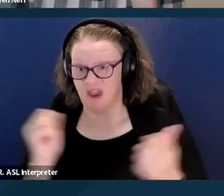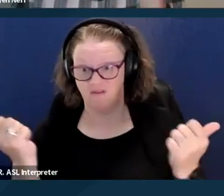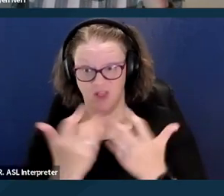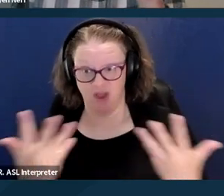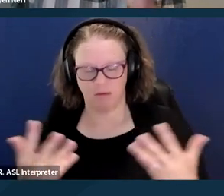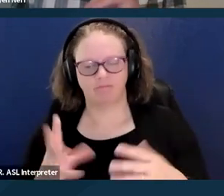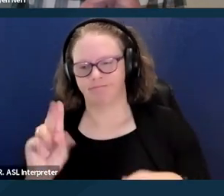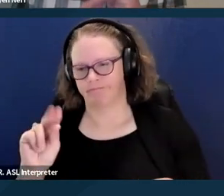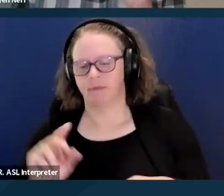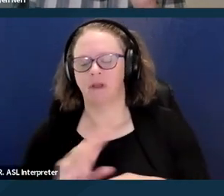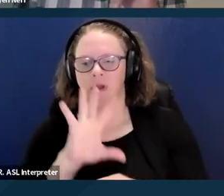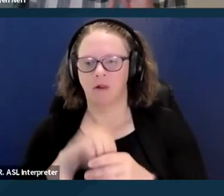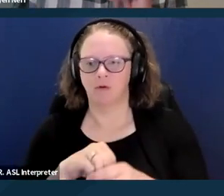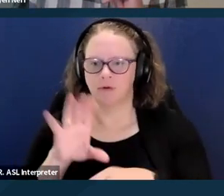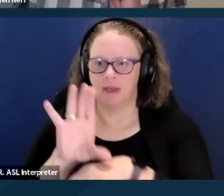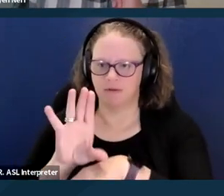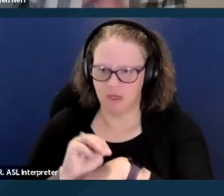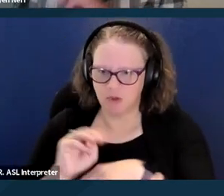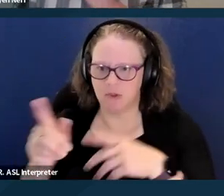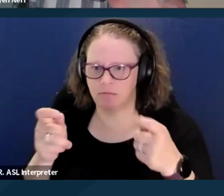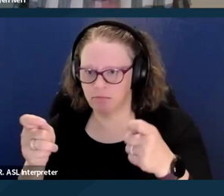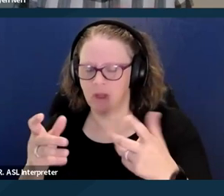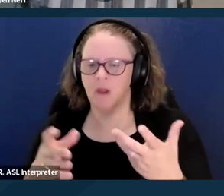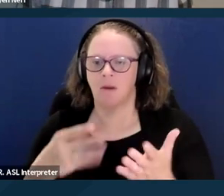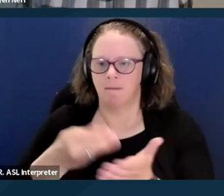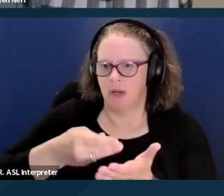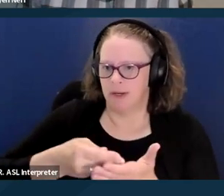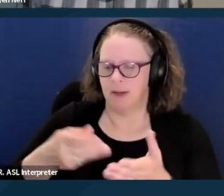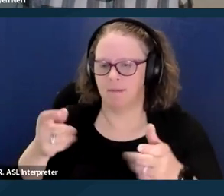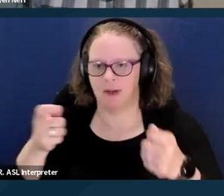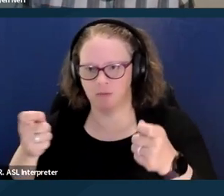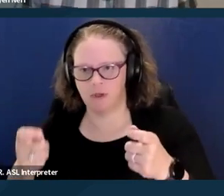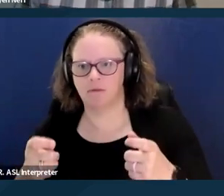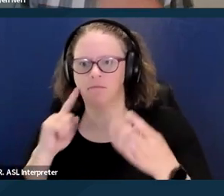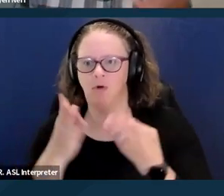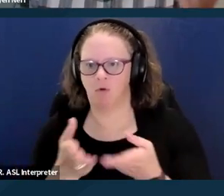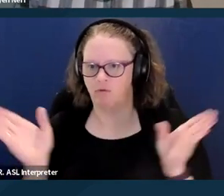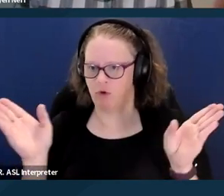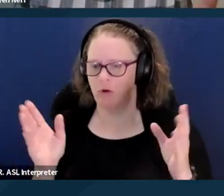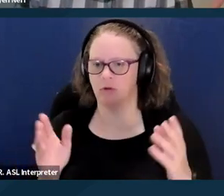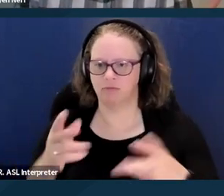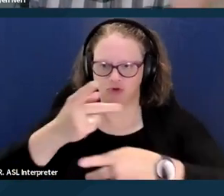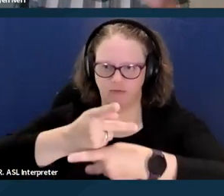so it includes case management, money management, overall supervision and care, personal care services,